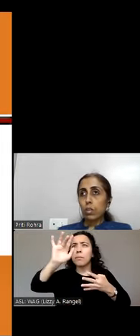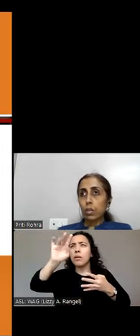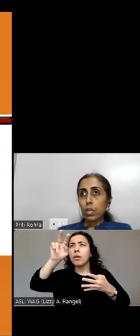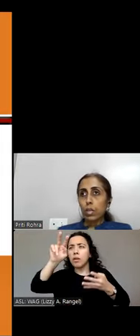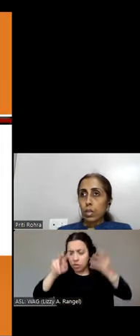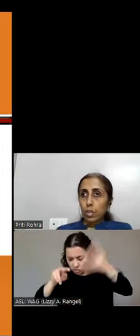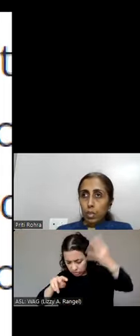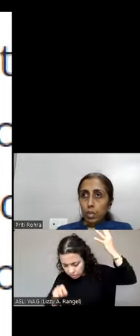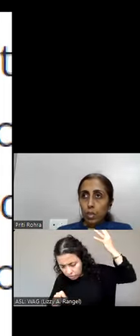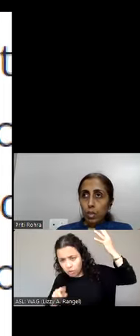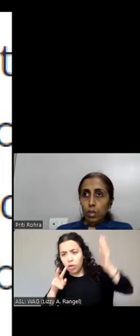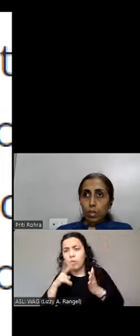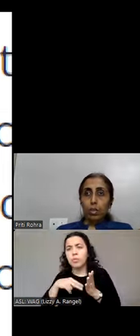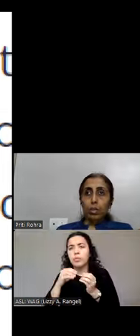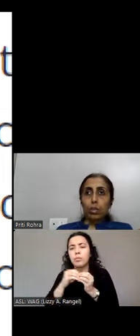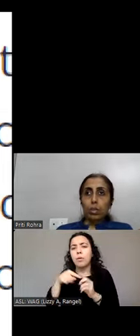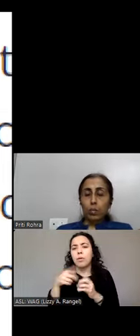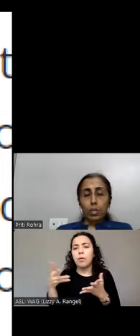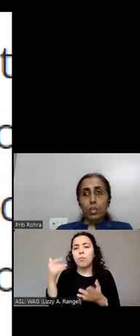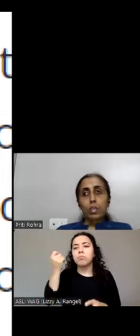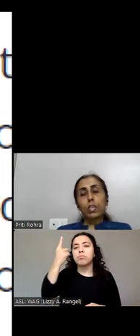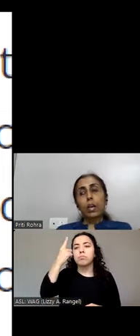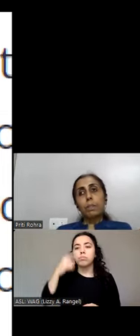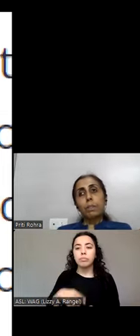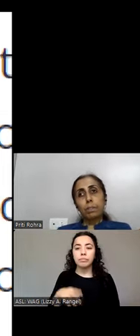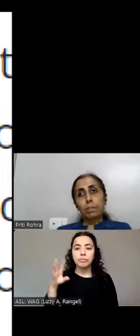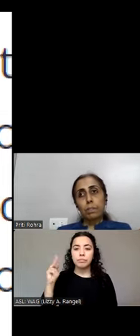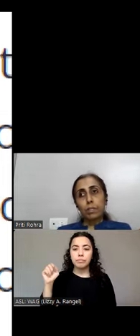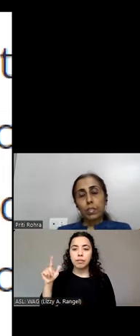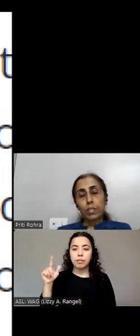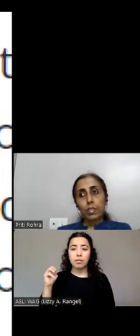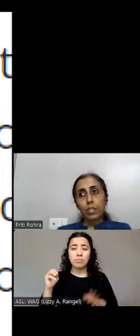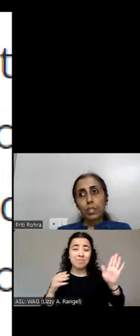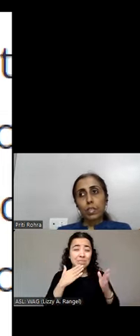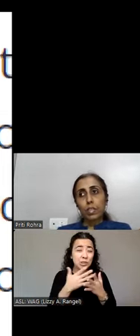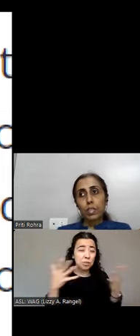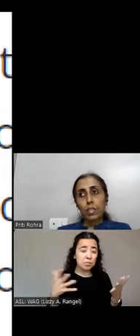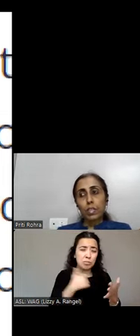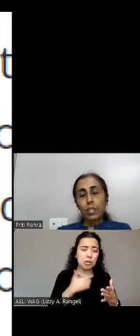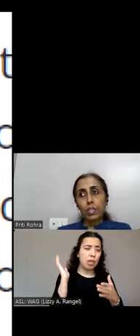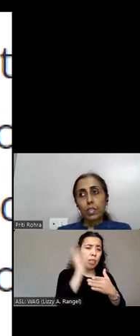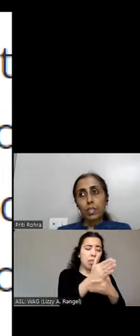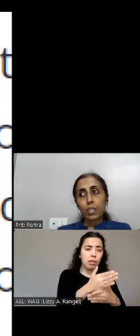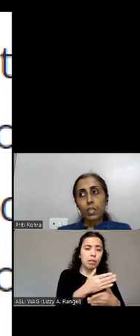Thank you very much, Priti. I'm sorry to cut you off but we're out of time.